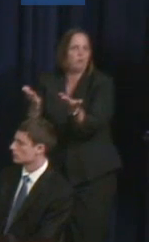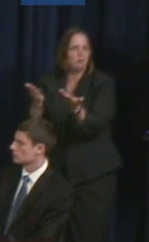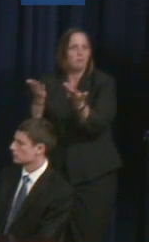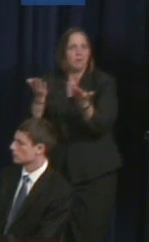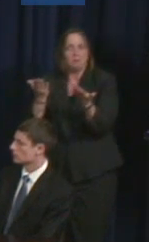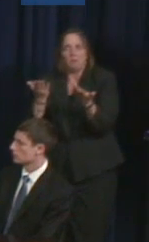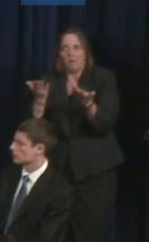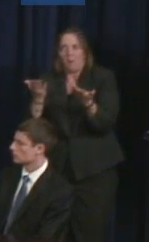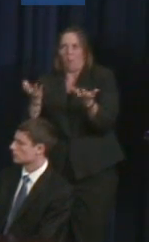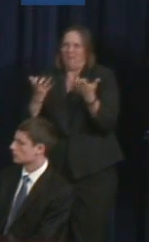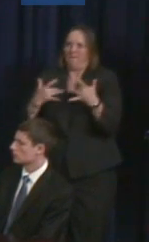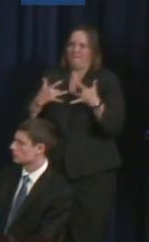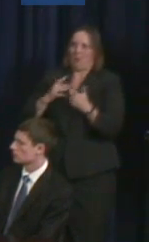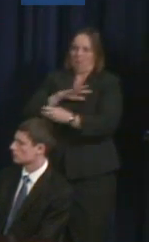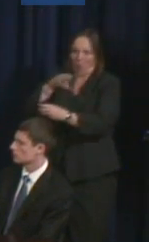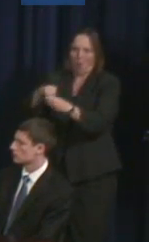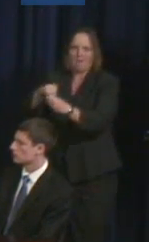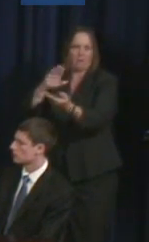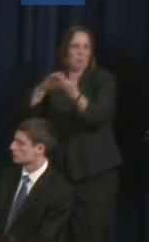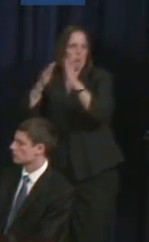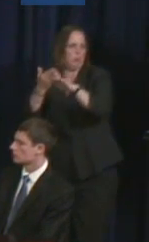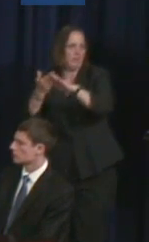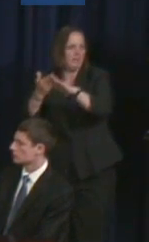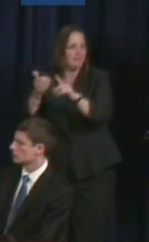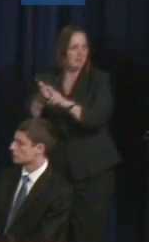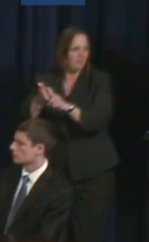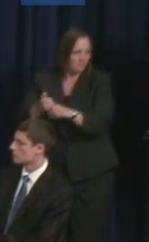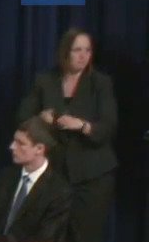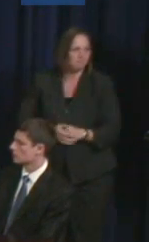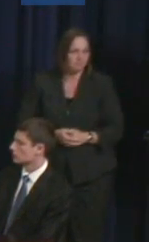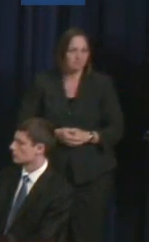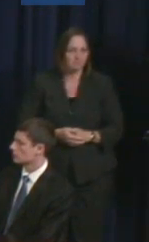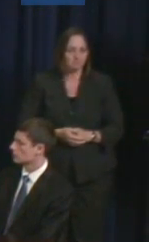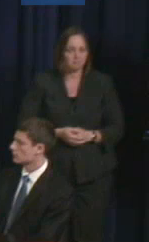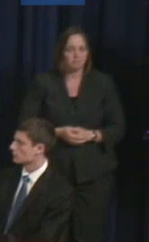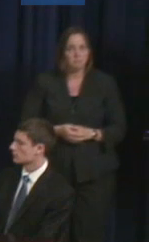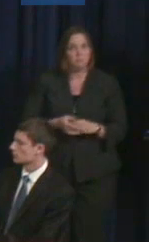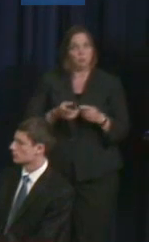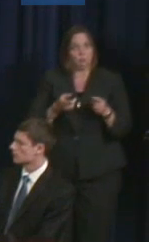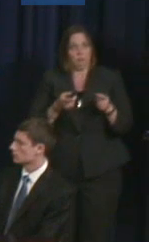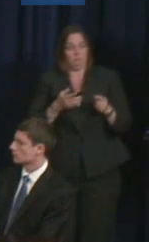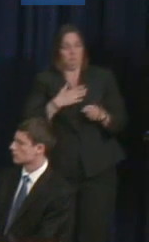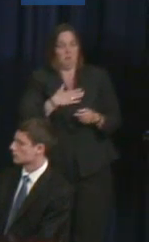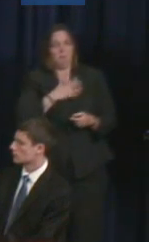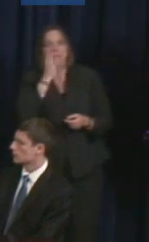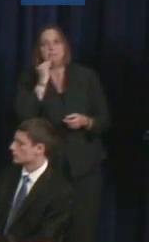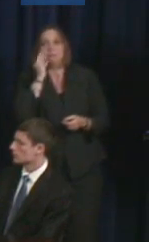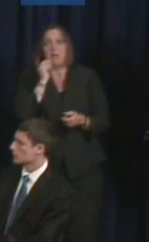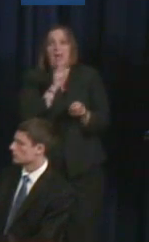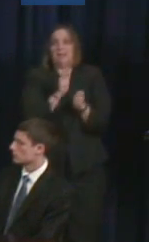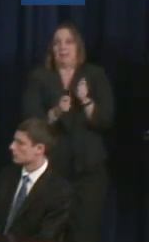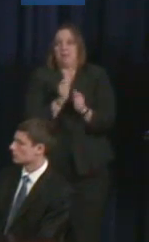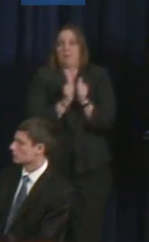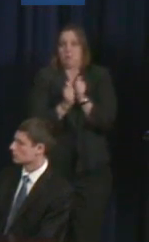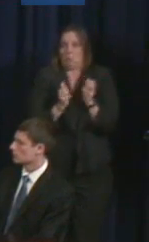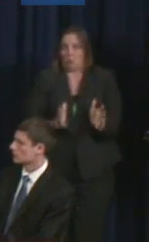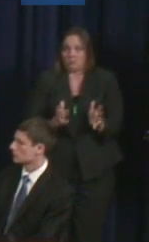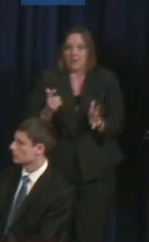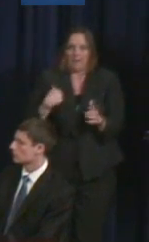and feel more a part of the college community. In my time in adapted sports I've served as the commissioner for the National Intercollegiate